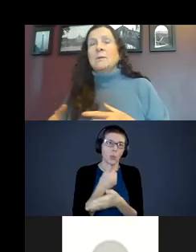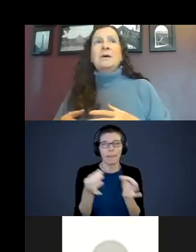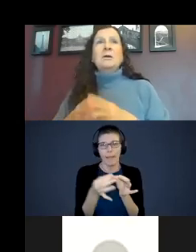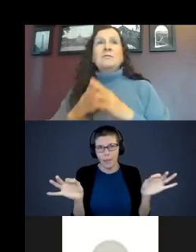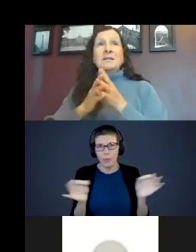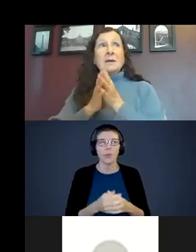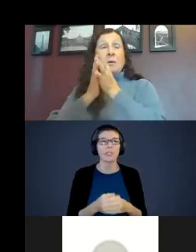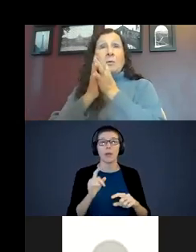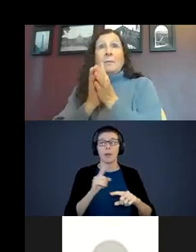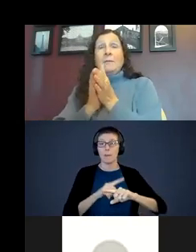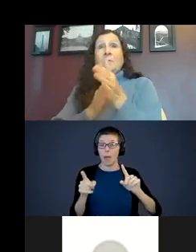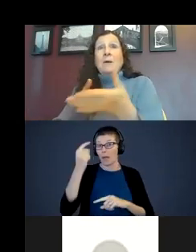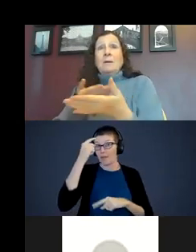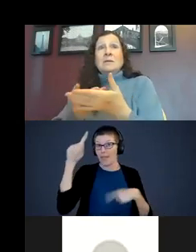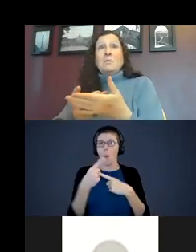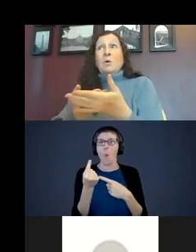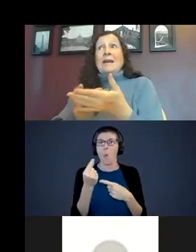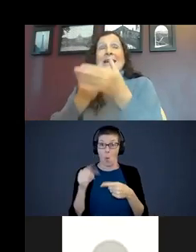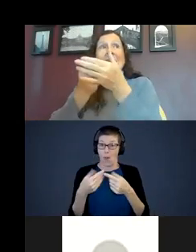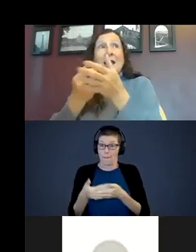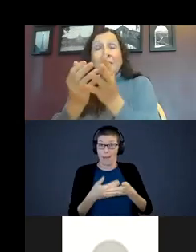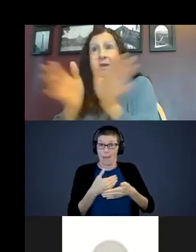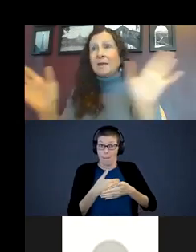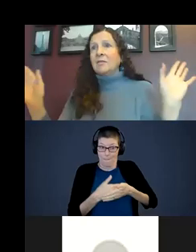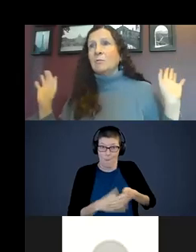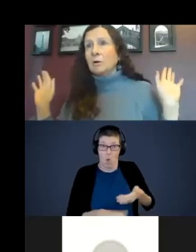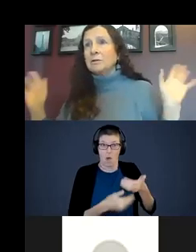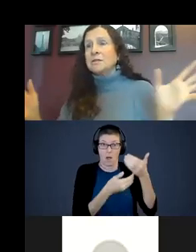But when you think about when a baby is born nothing in the world is